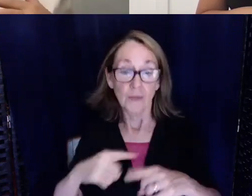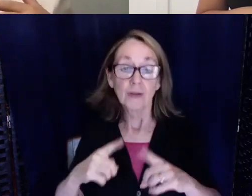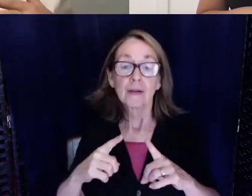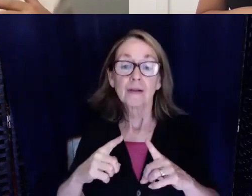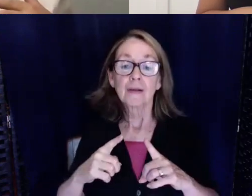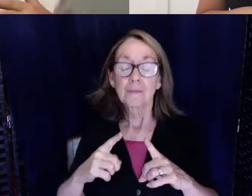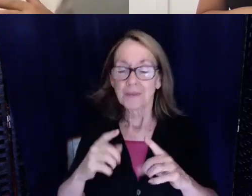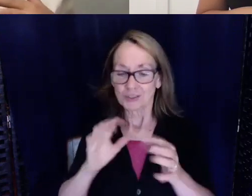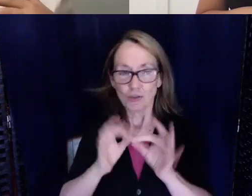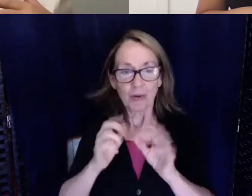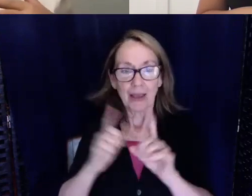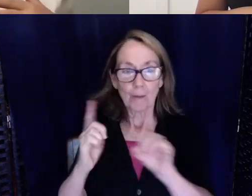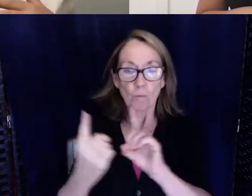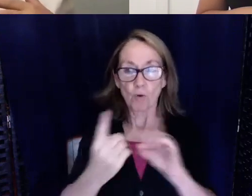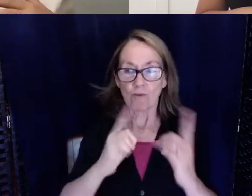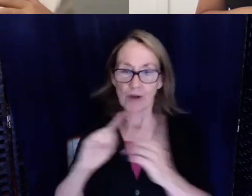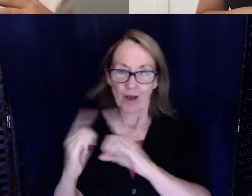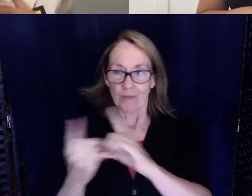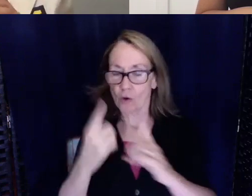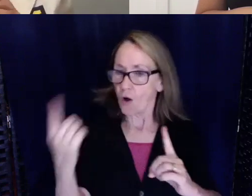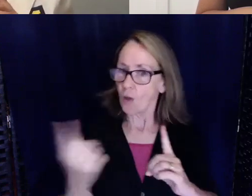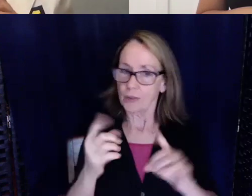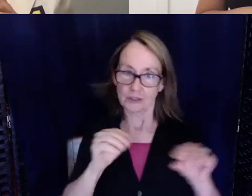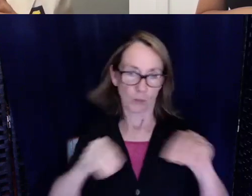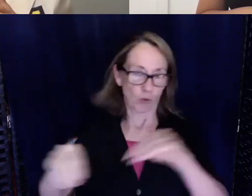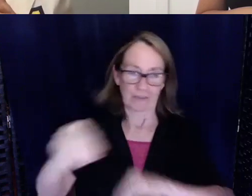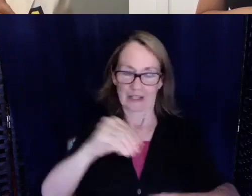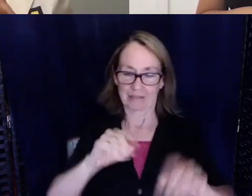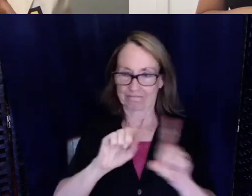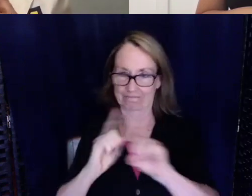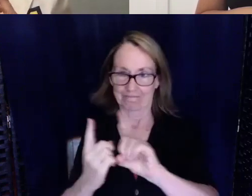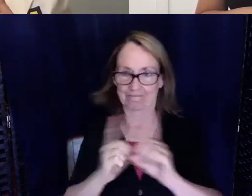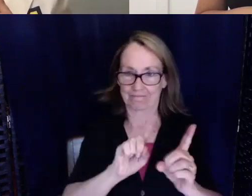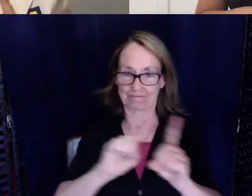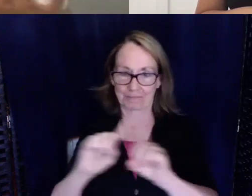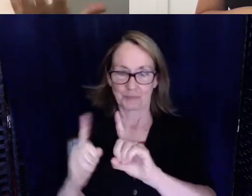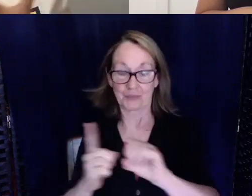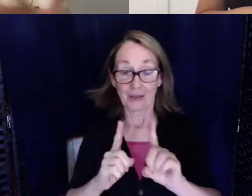around a lot they're always moving and when you have a lab you're moving